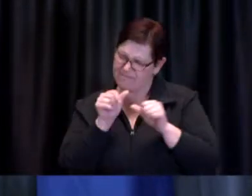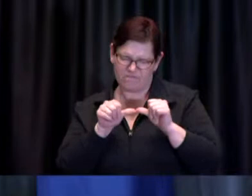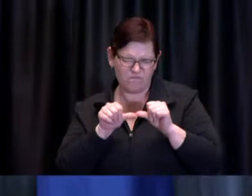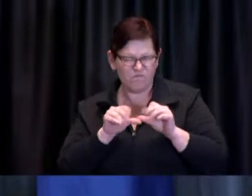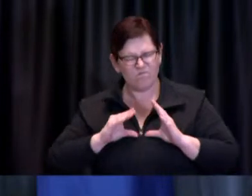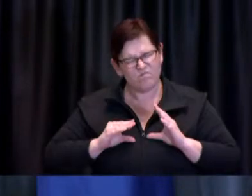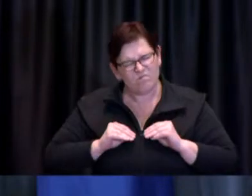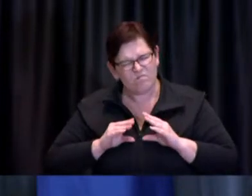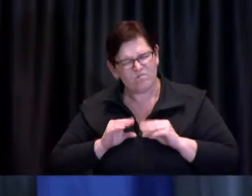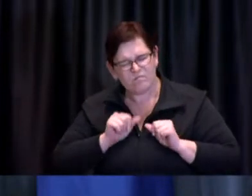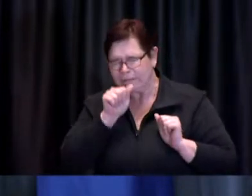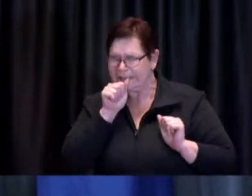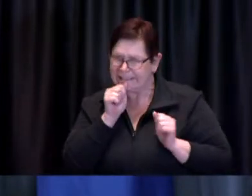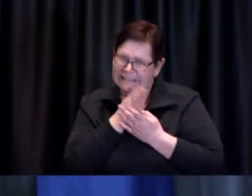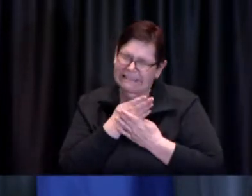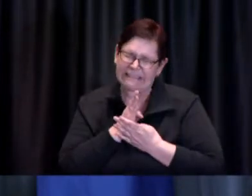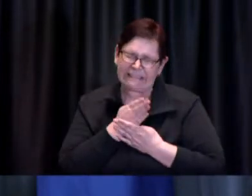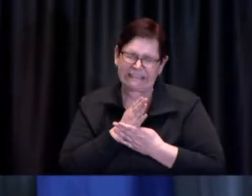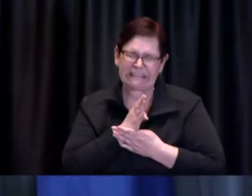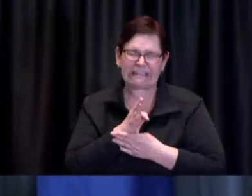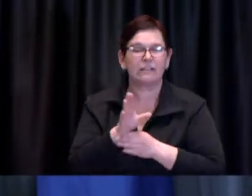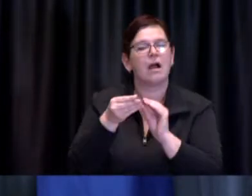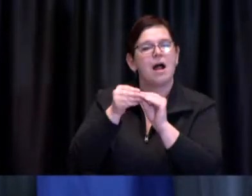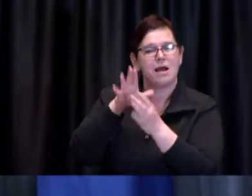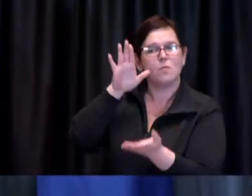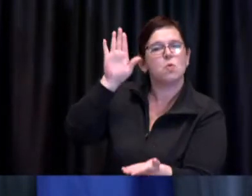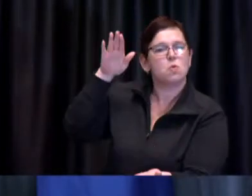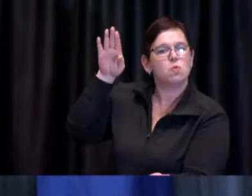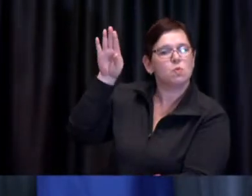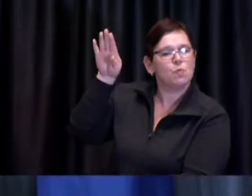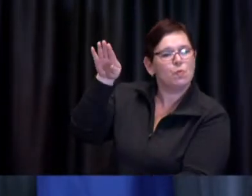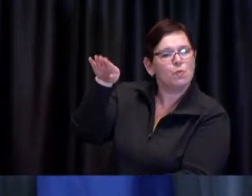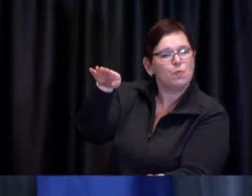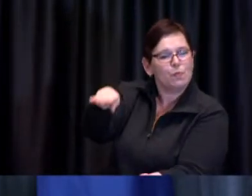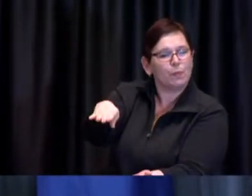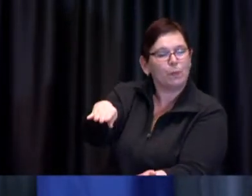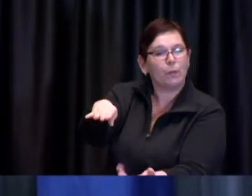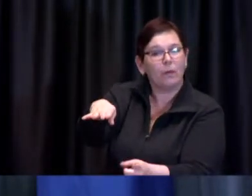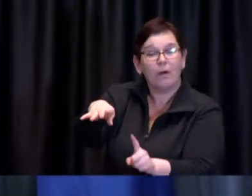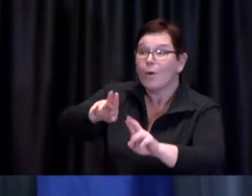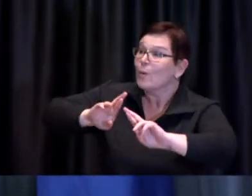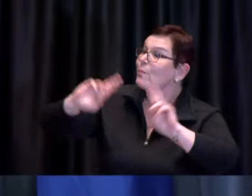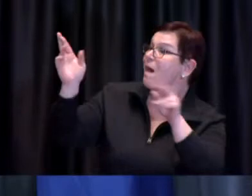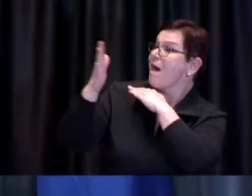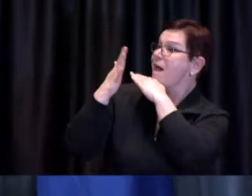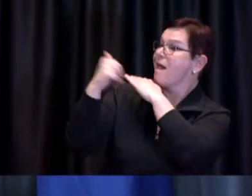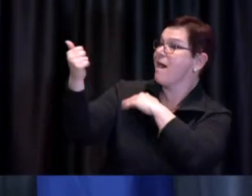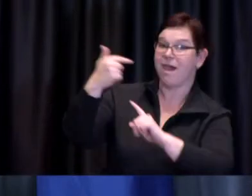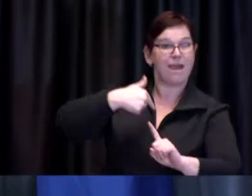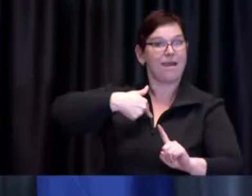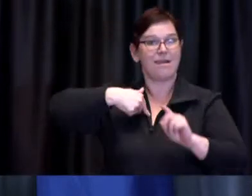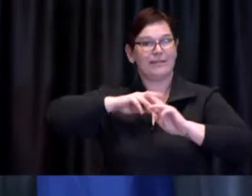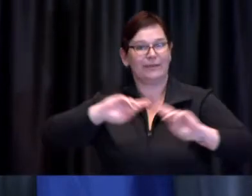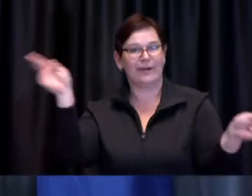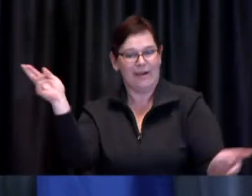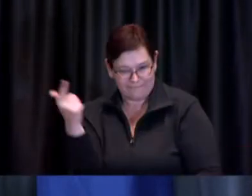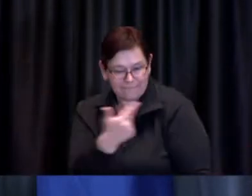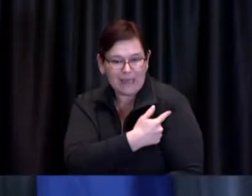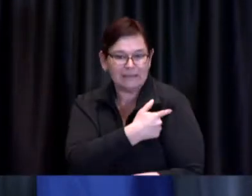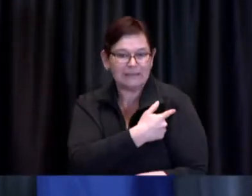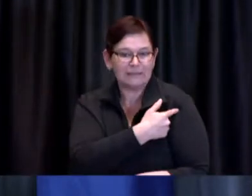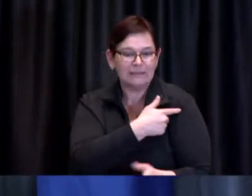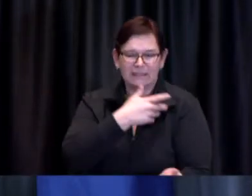If we get vaccinated as soon as our turn comes, we will reduce risk.